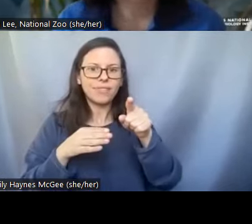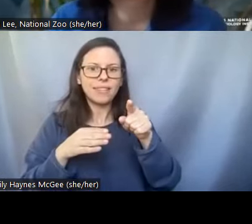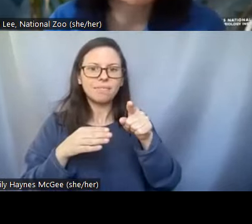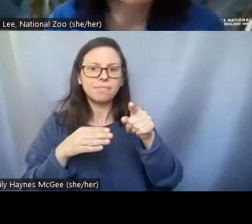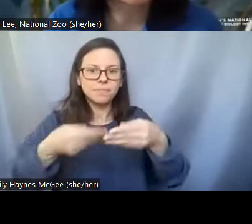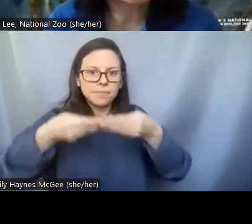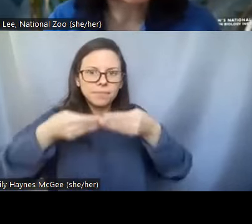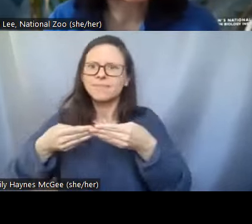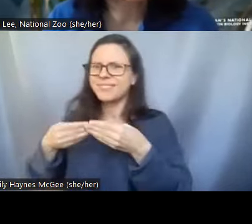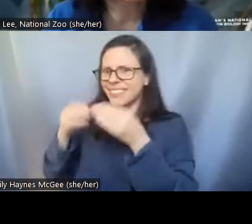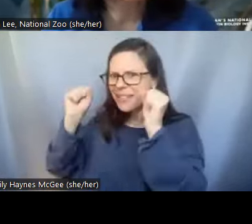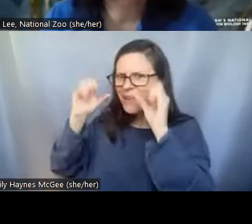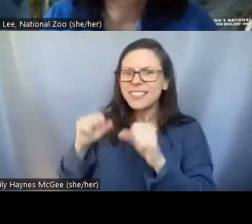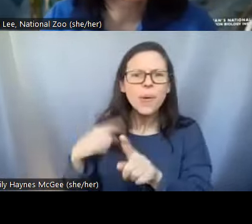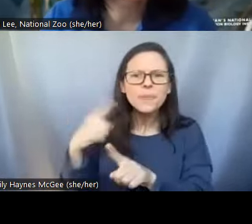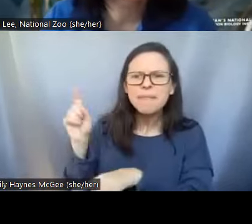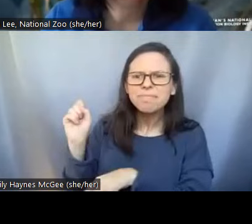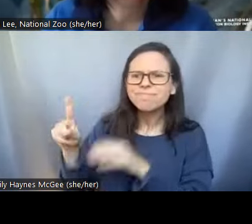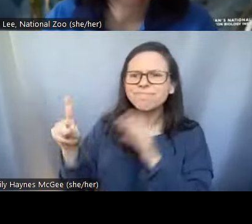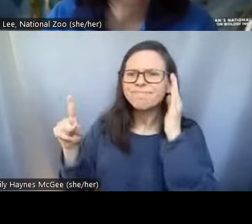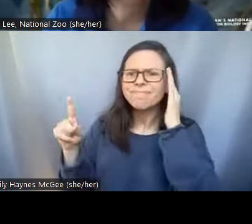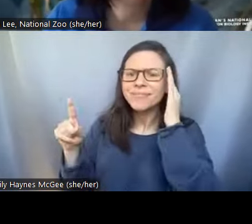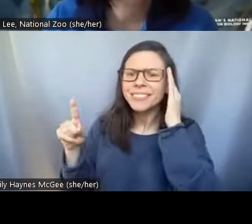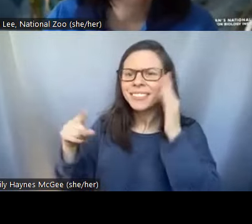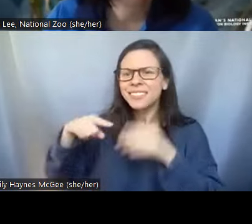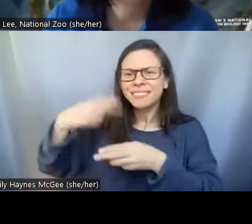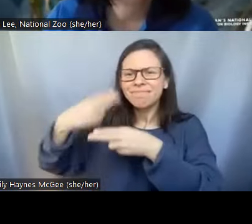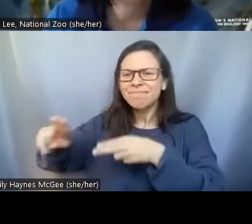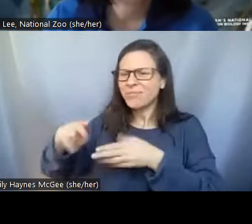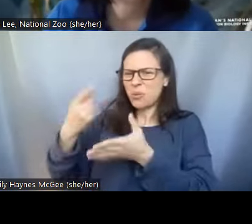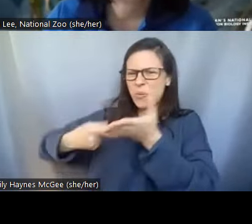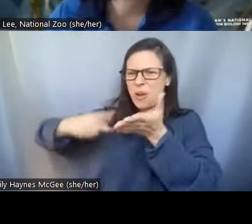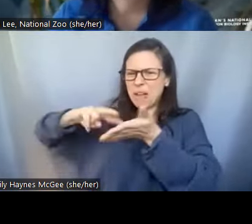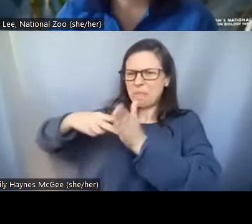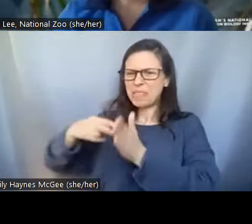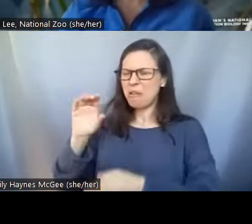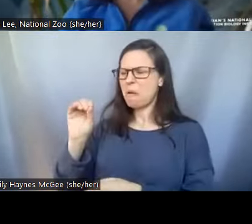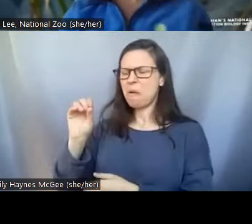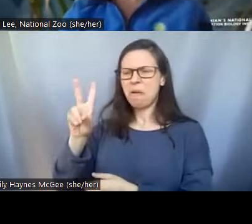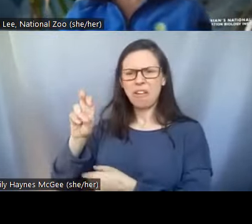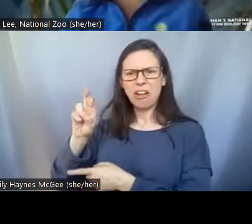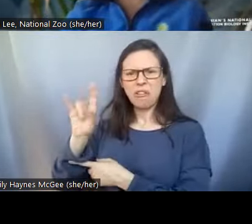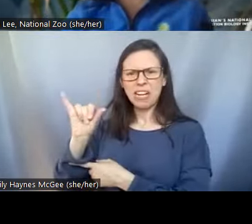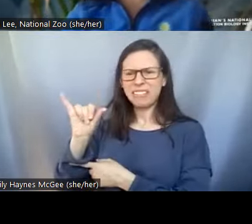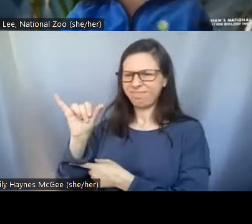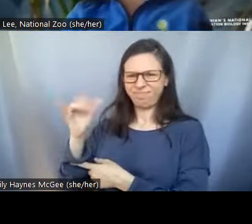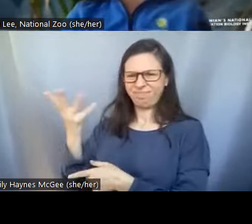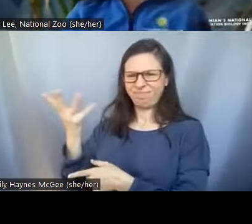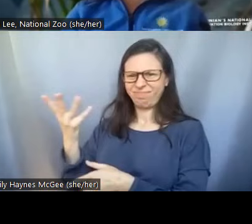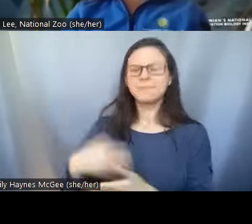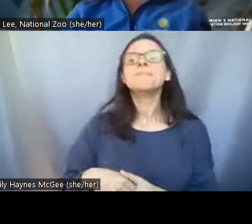We do have a question. Can you tell us quickly, what are ovaries exactly? >>Pei-Chih: So ovaries are the organ in